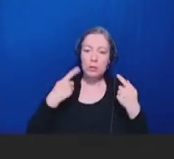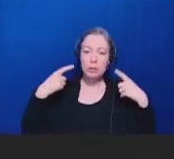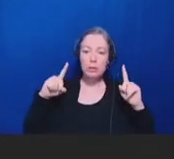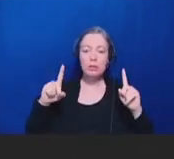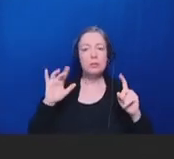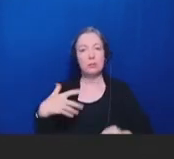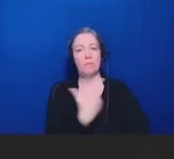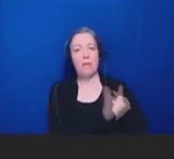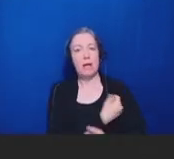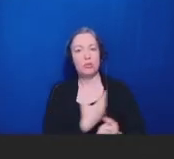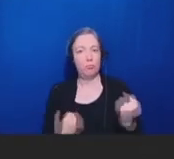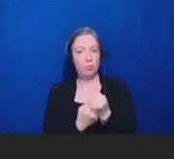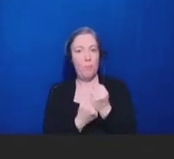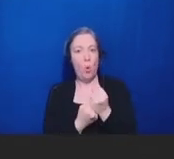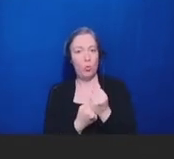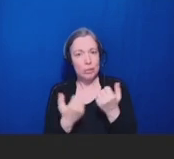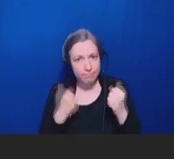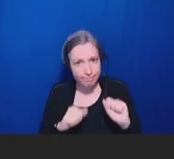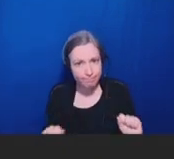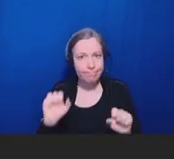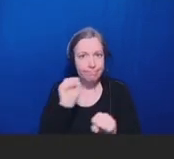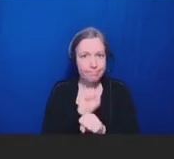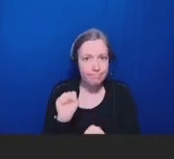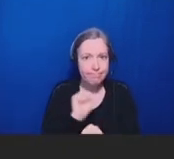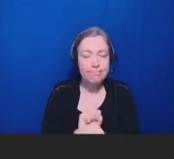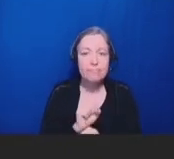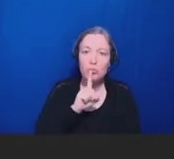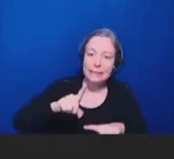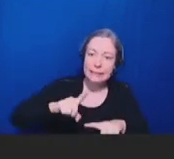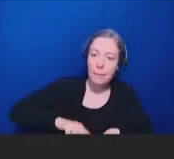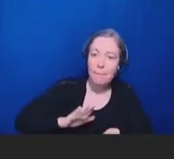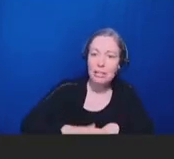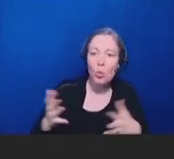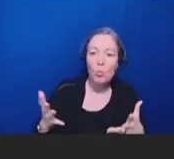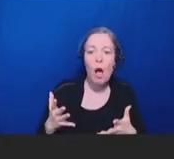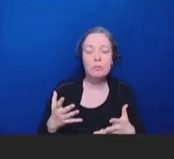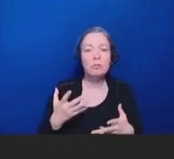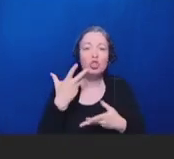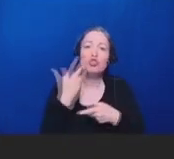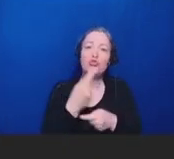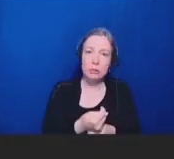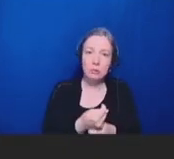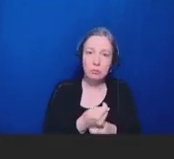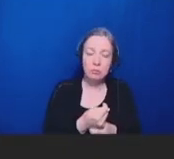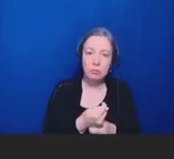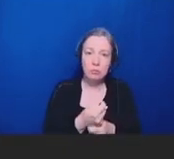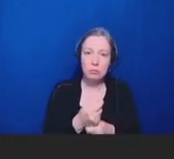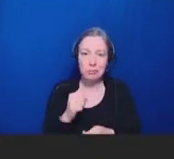really does hinge on the eccentricities, trust or mistrust between the participating parties.